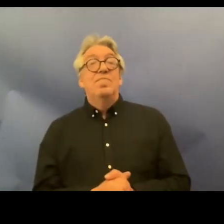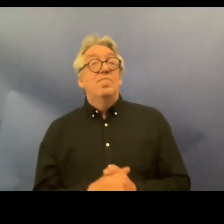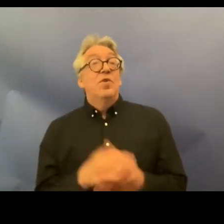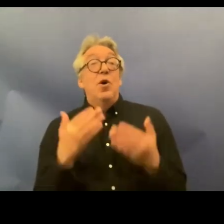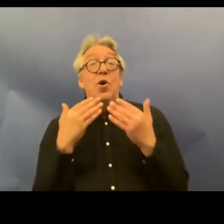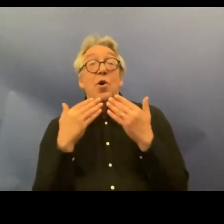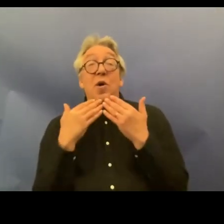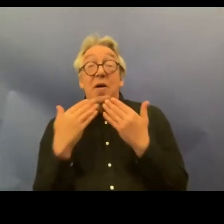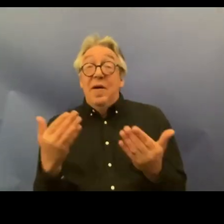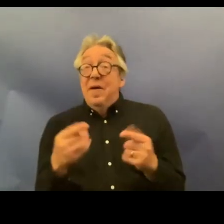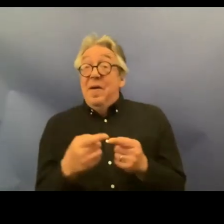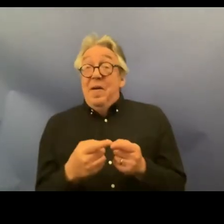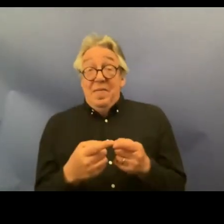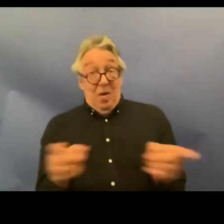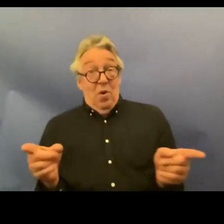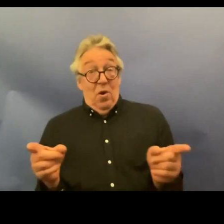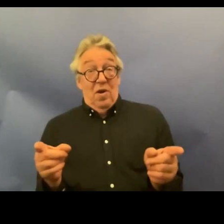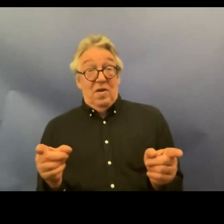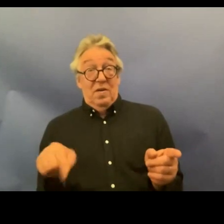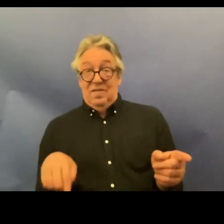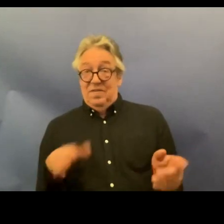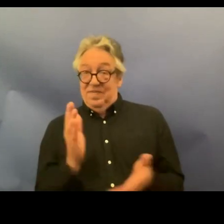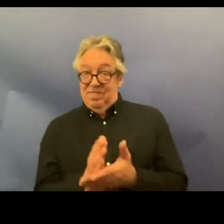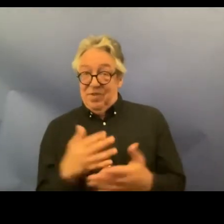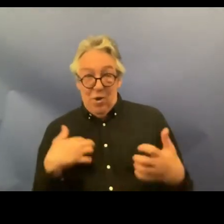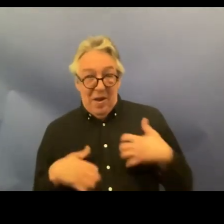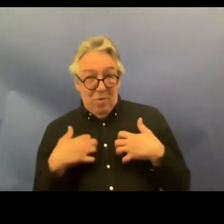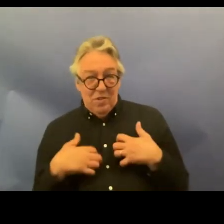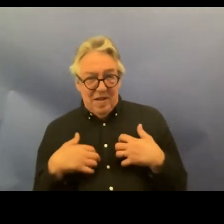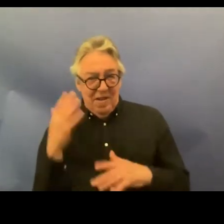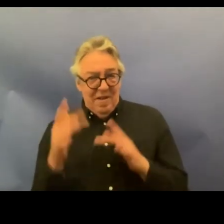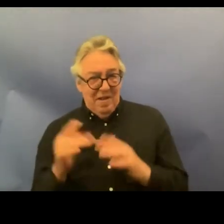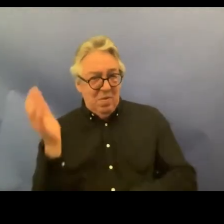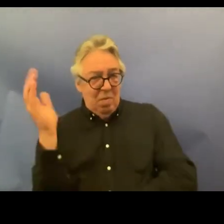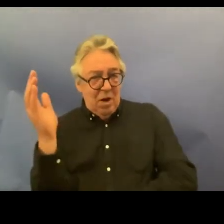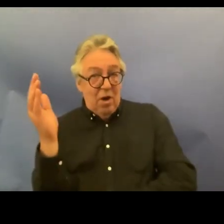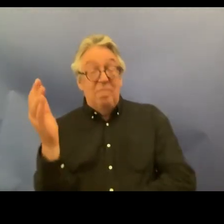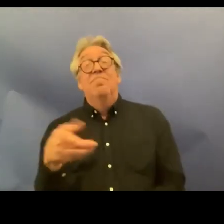and uh it was a really interesting meeting and as you said I'm the share